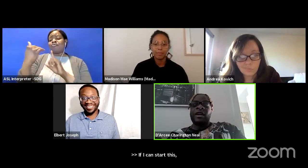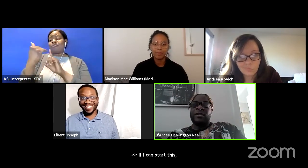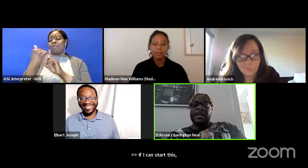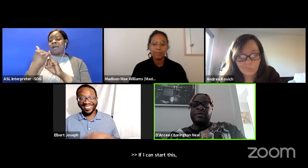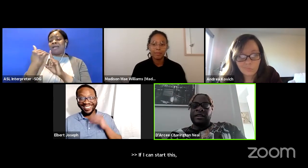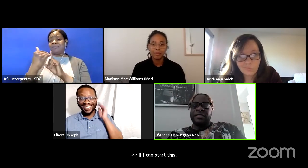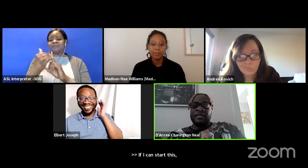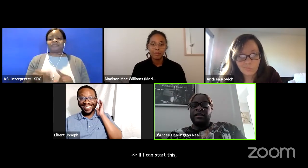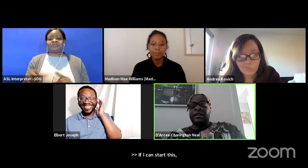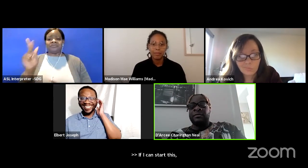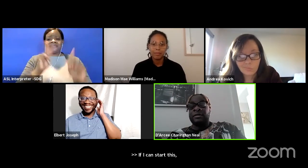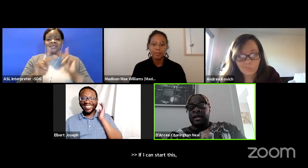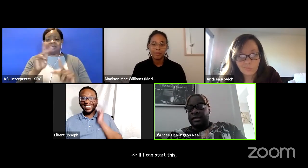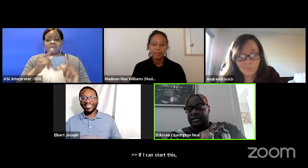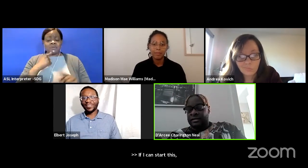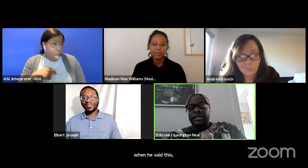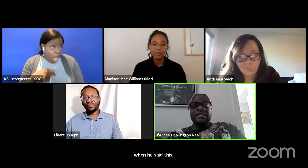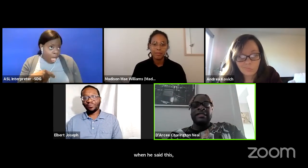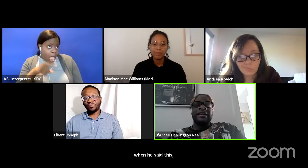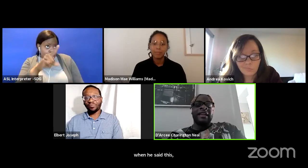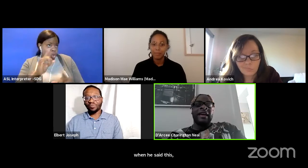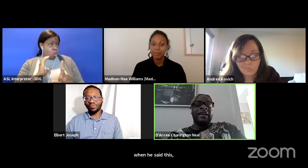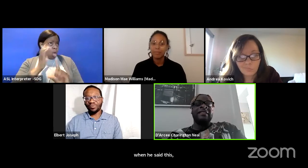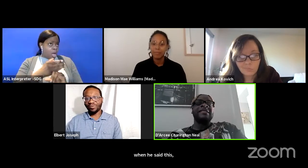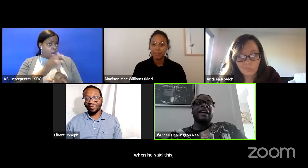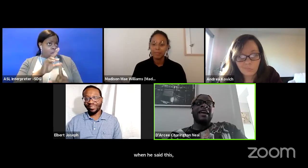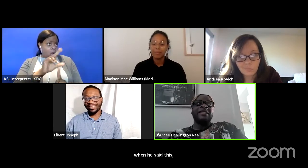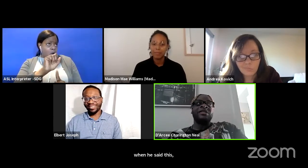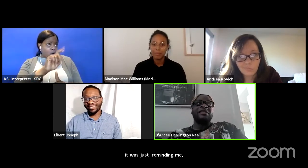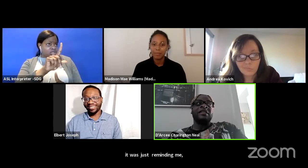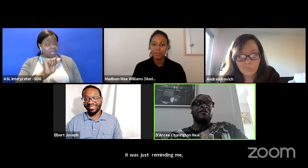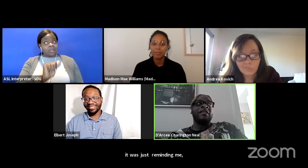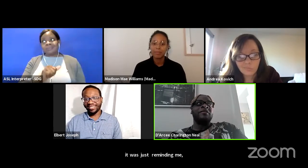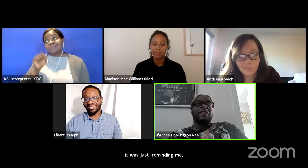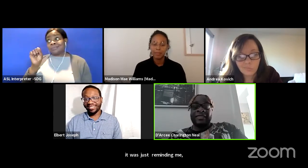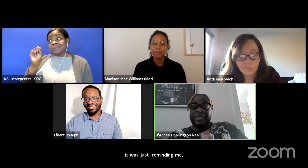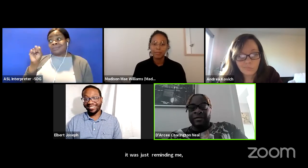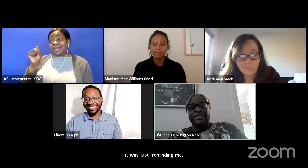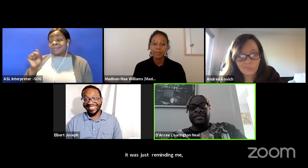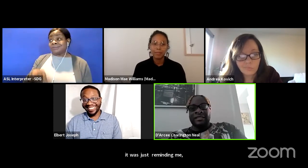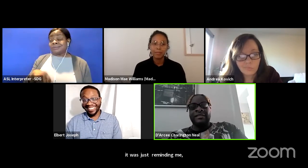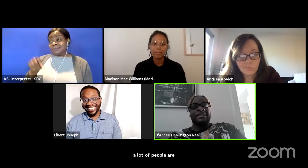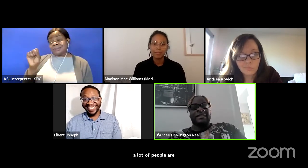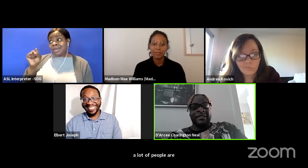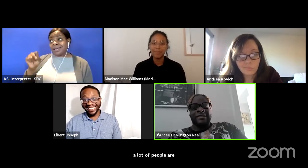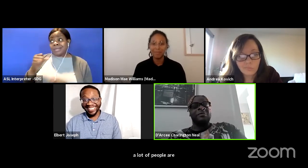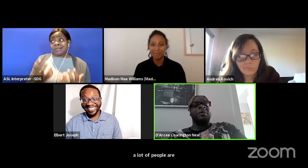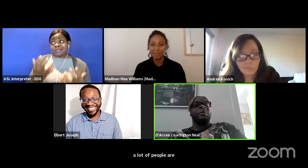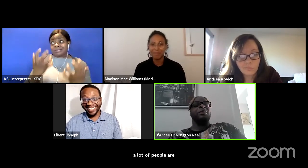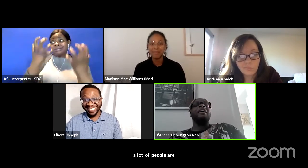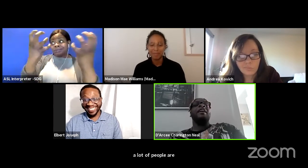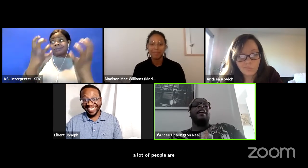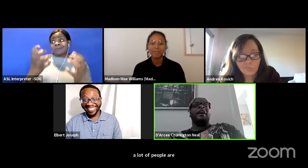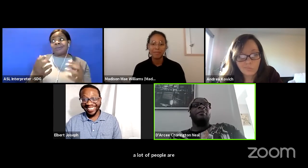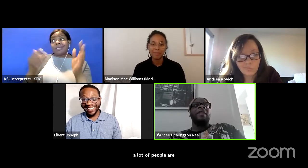wait you got to be Ursula. Yes, yes I did. And in front of like thousands and thousands and thousands of people.